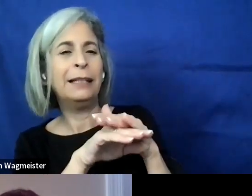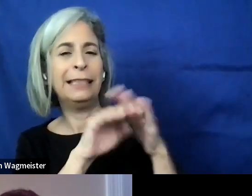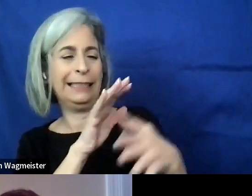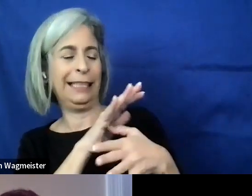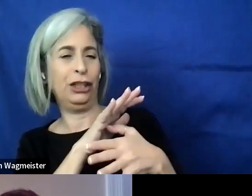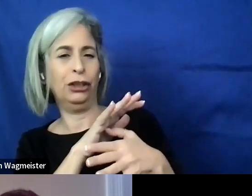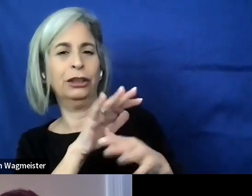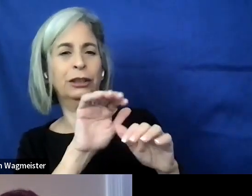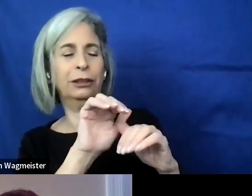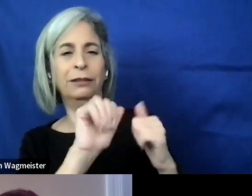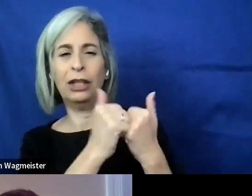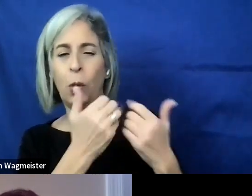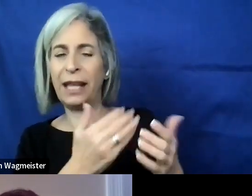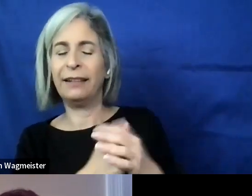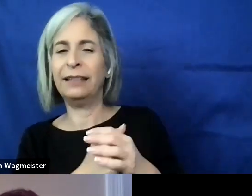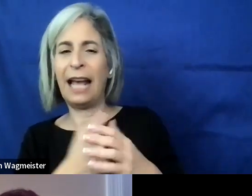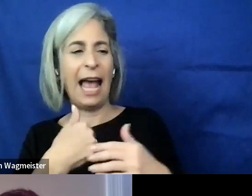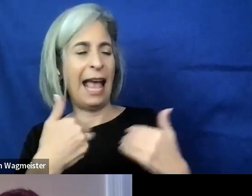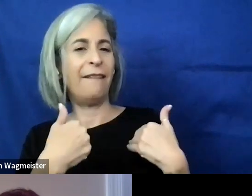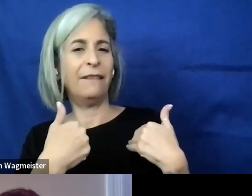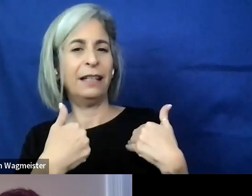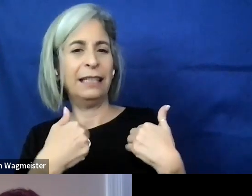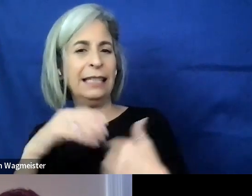I have CPWA.